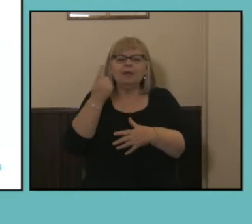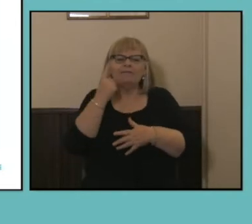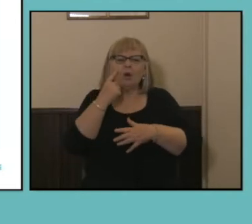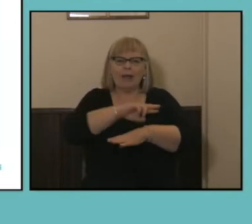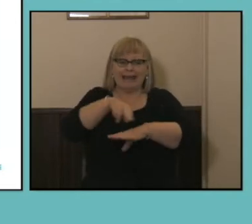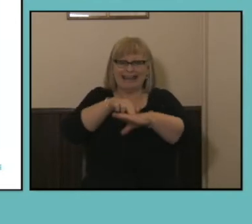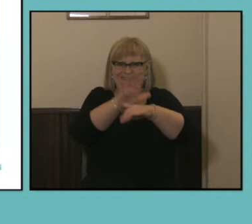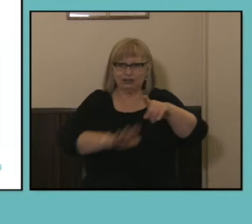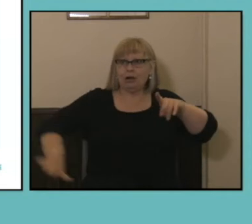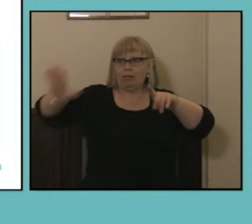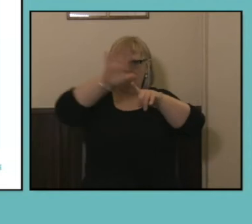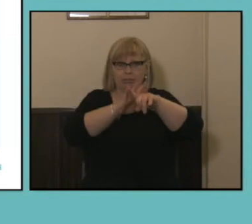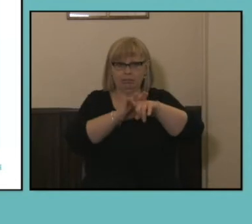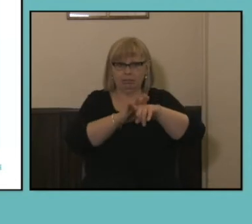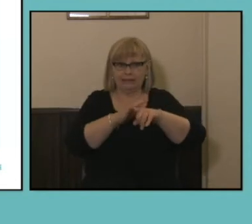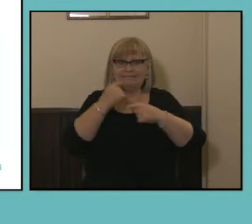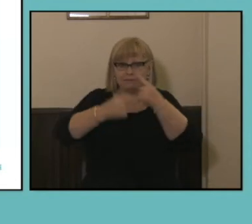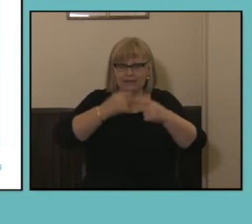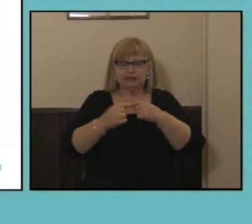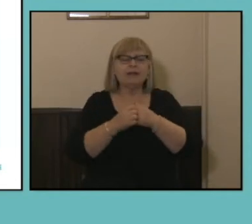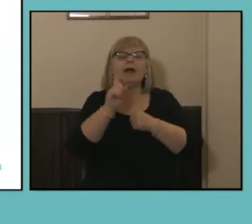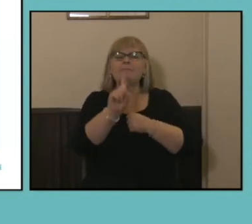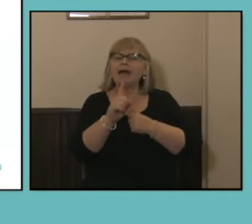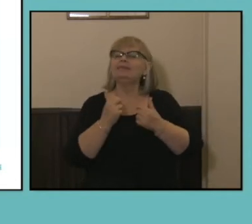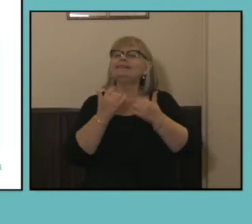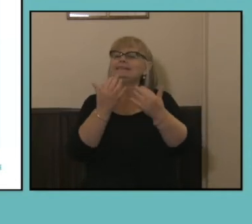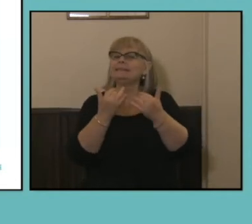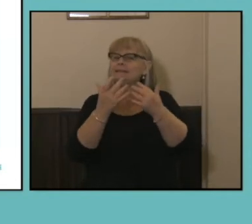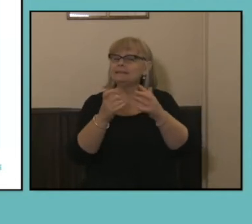and Territory data, while the Census Data provides a really rich snapshot of the